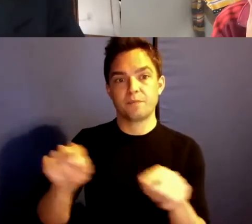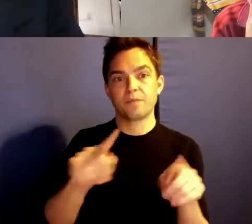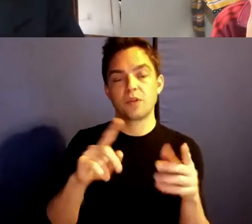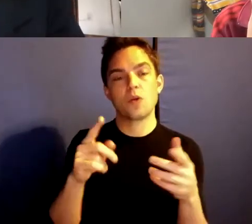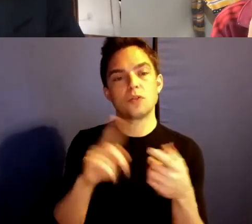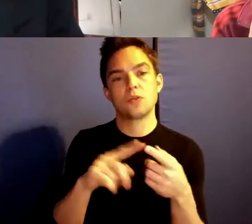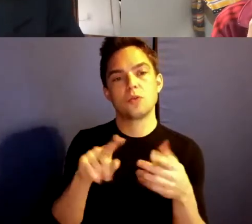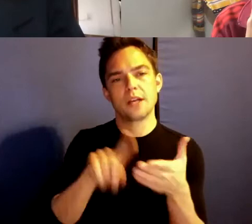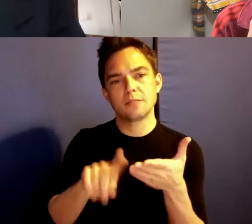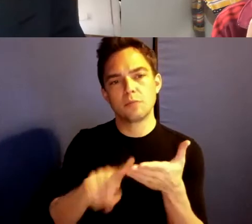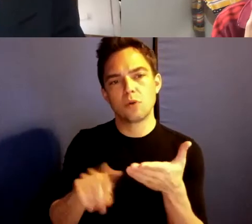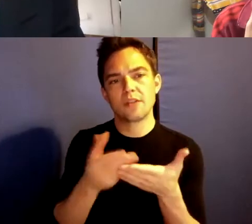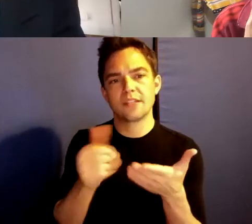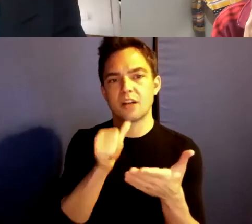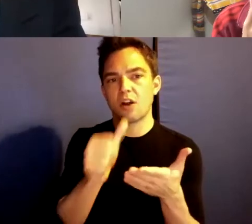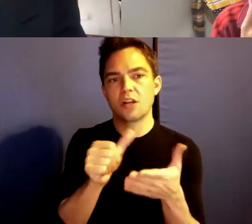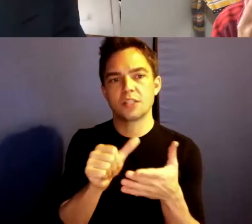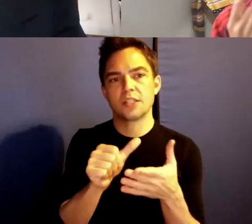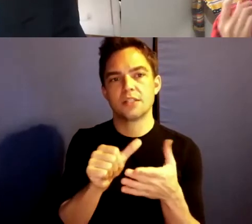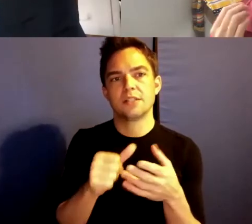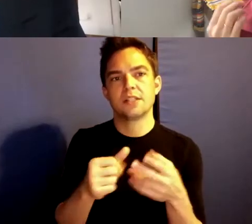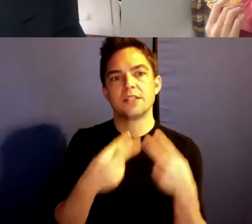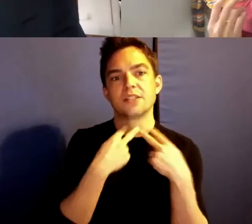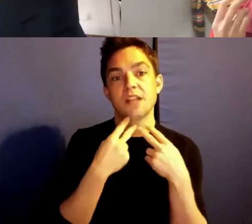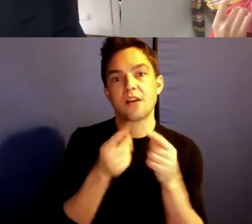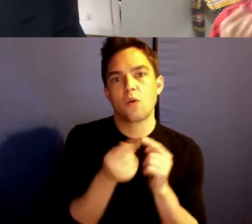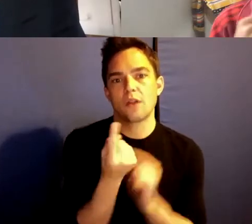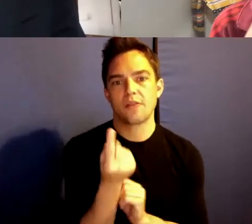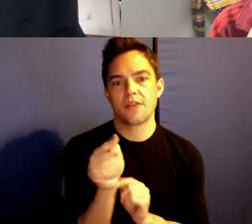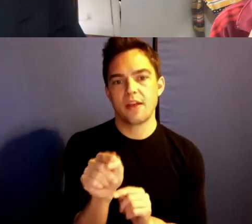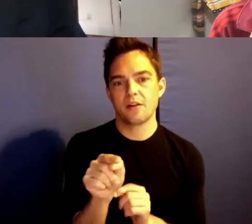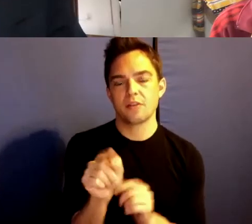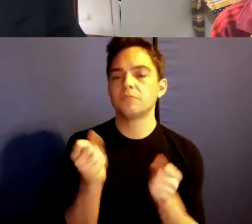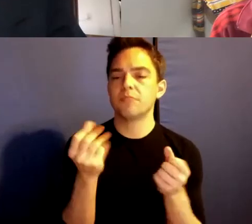contained there. There are so many ways.